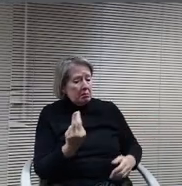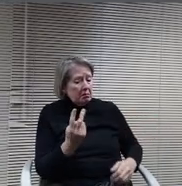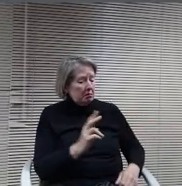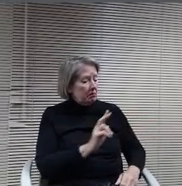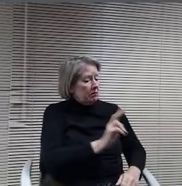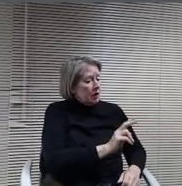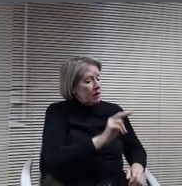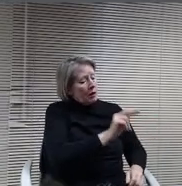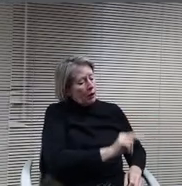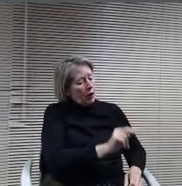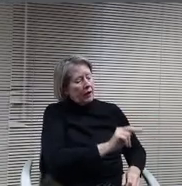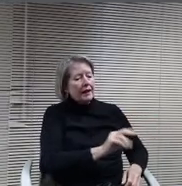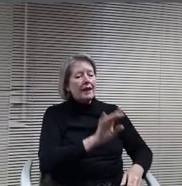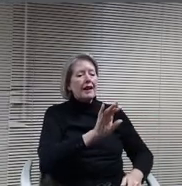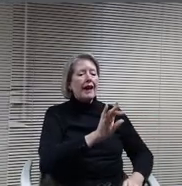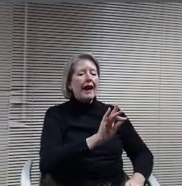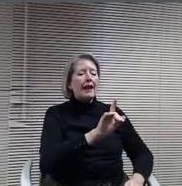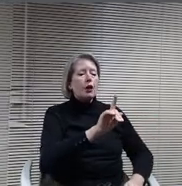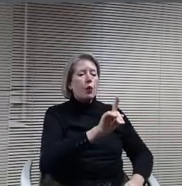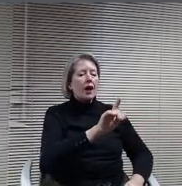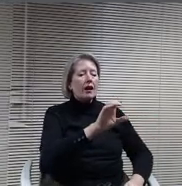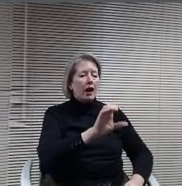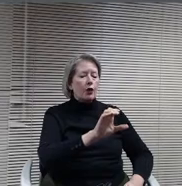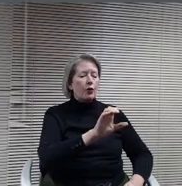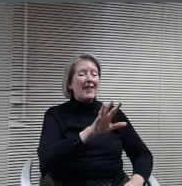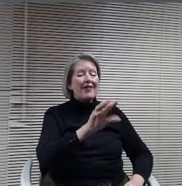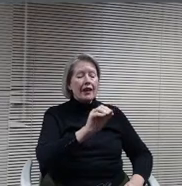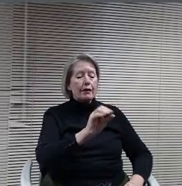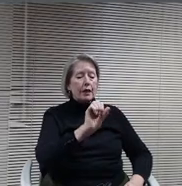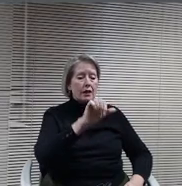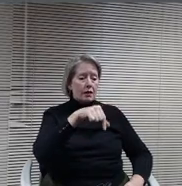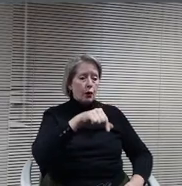And for comparison, if you've been in one of the new gyms that